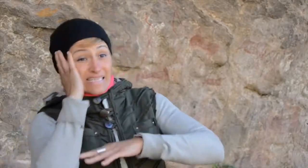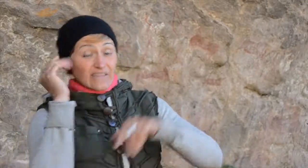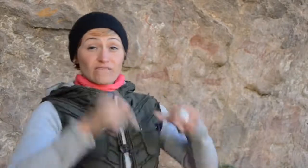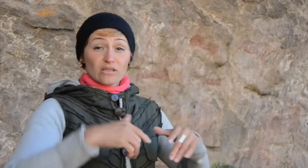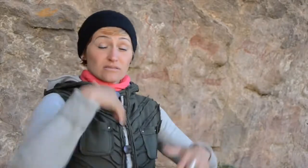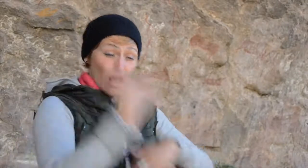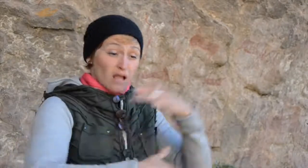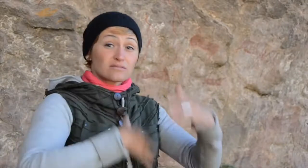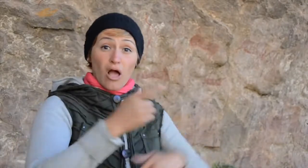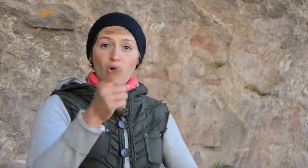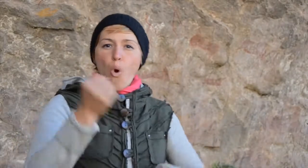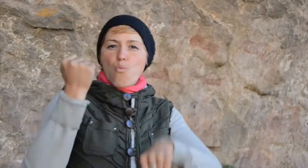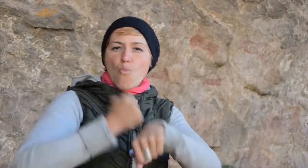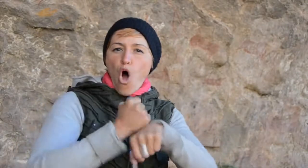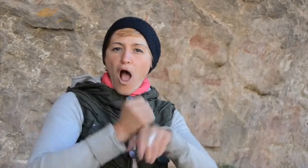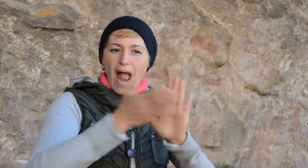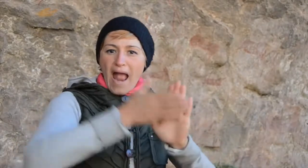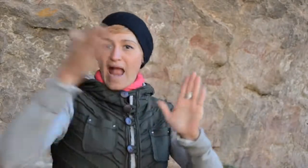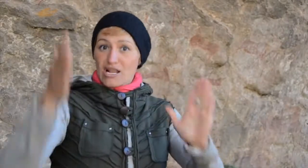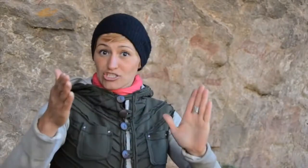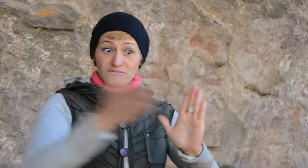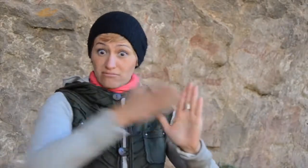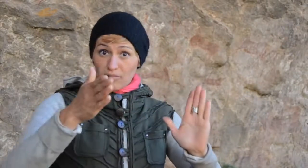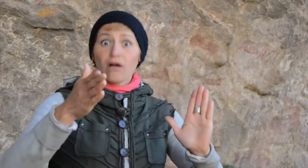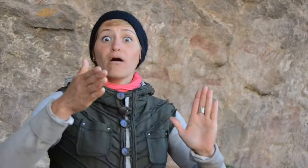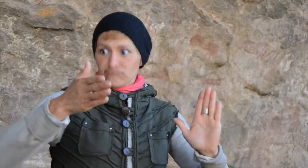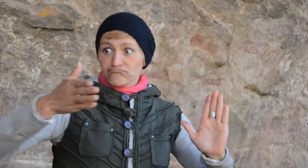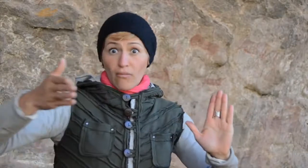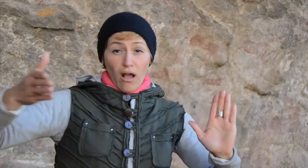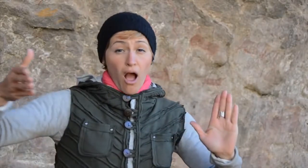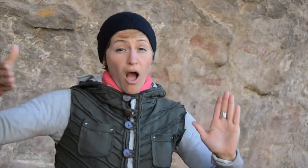People have lived here from the start of